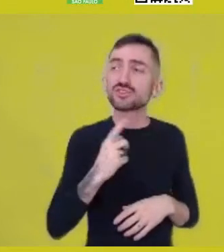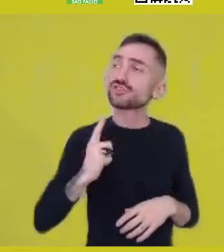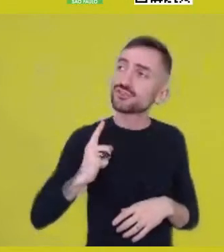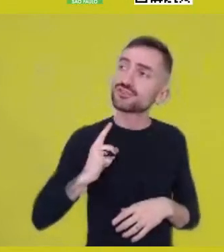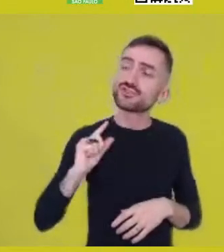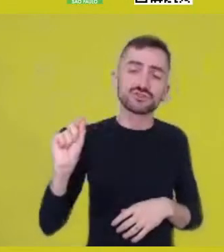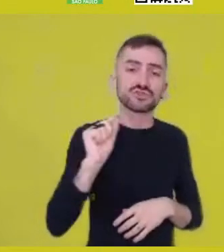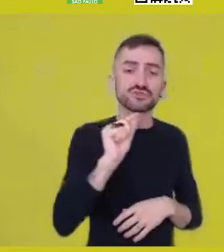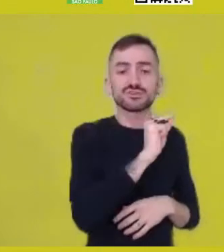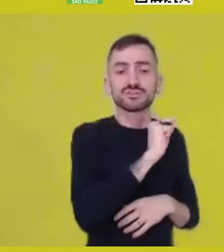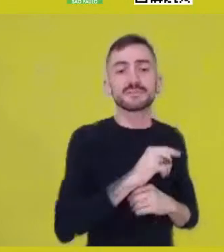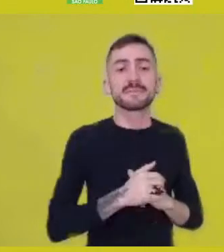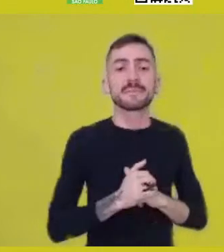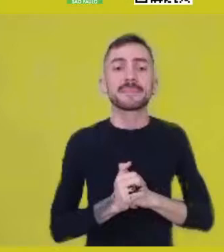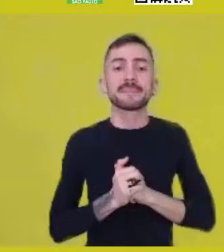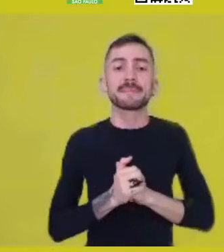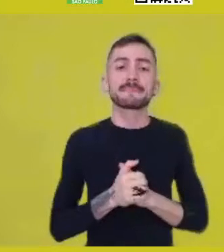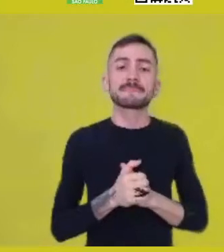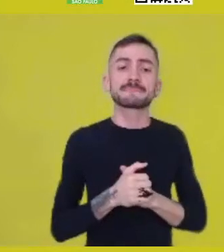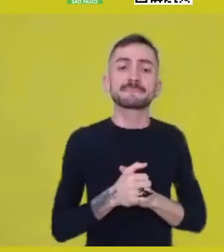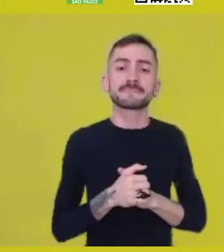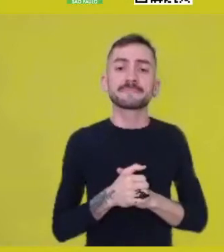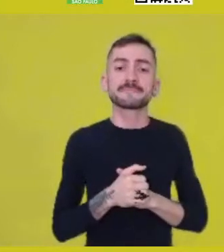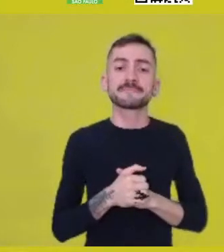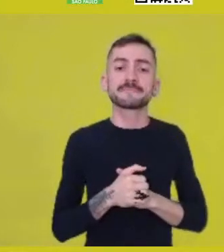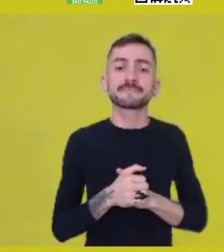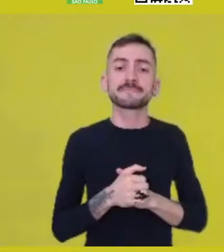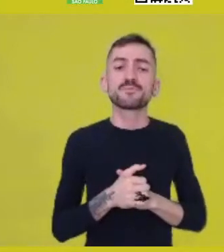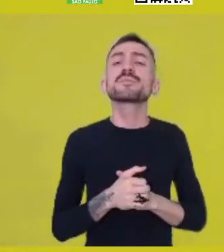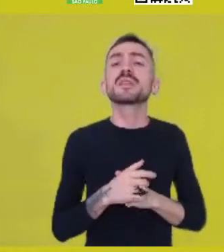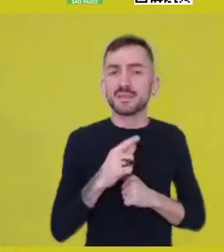There’s something that I was able to identify